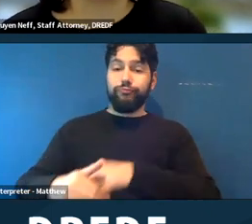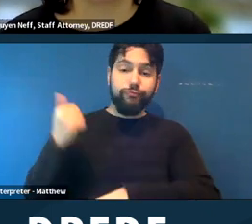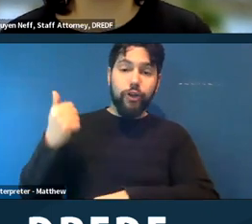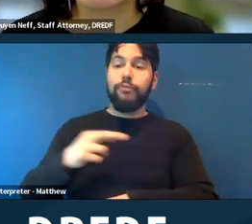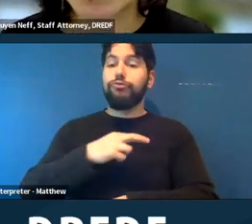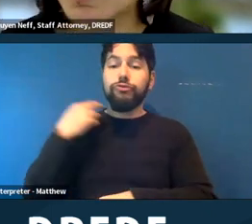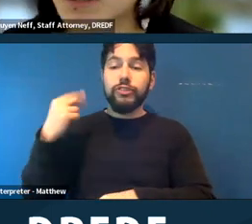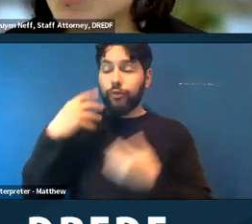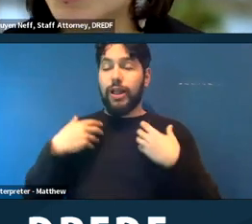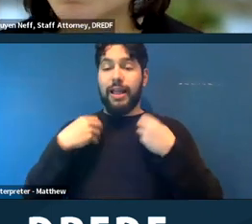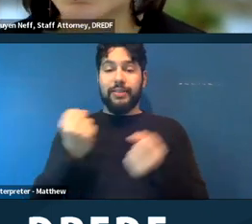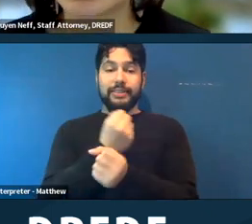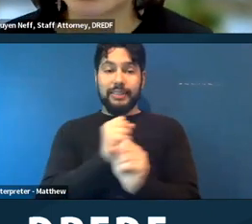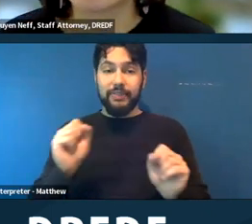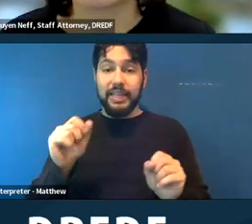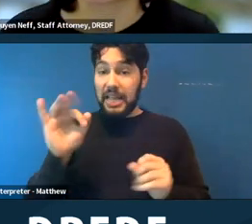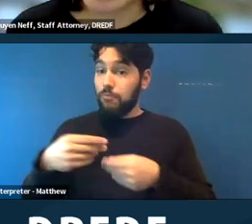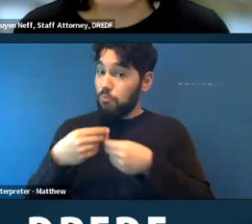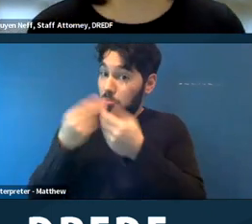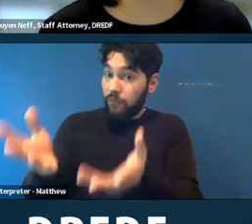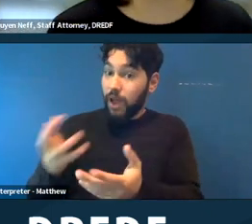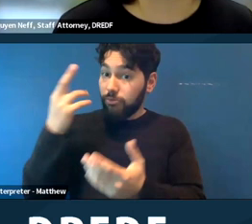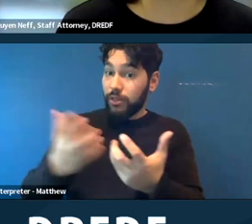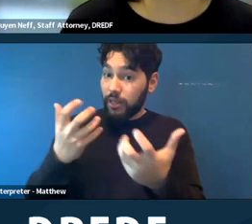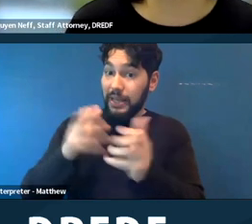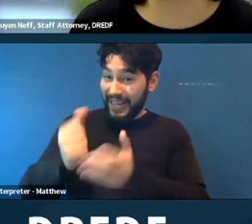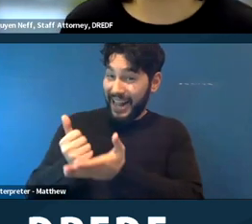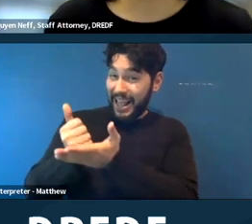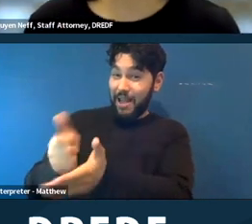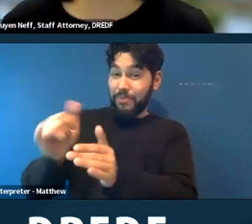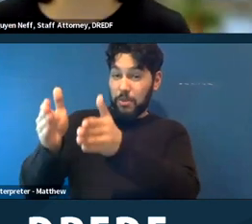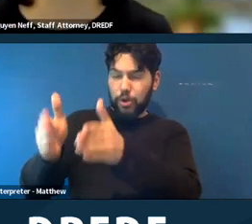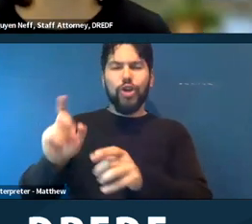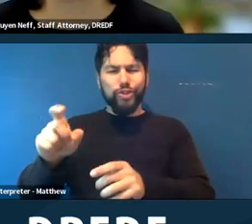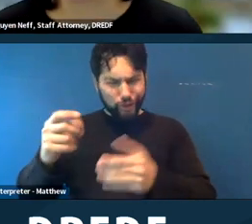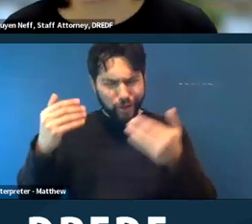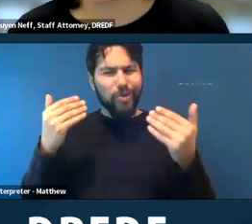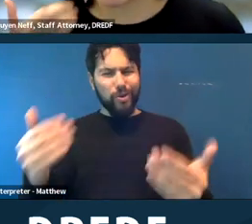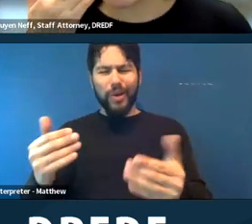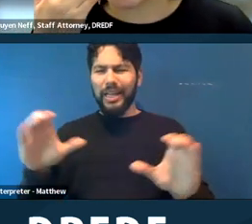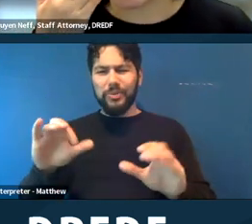a reasonable accommodation, if there is one that would help, should be implemented before rejecting